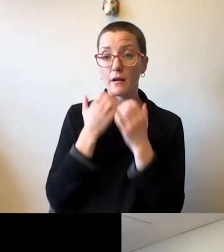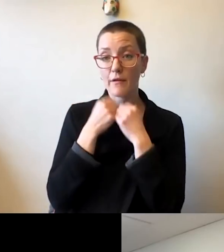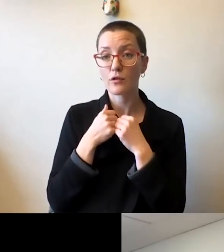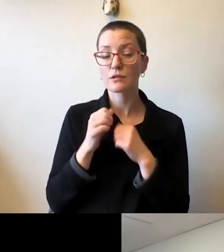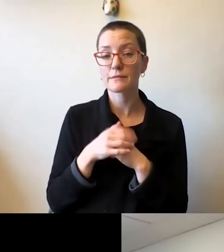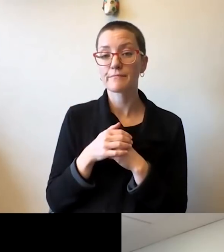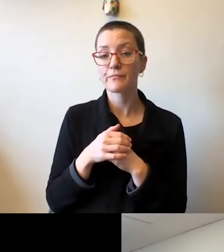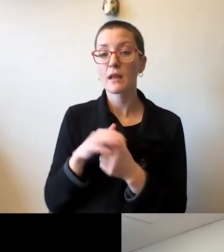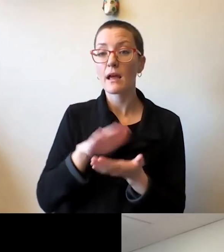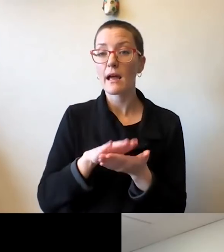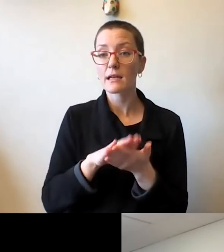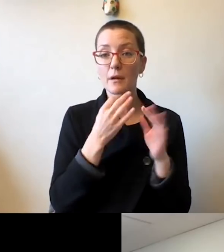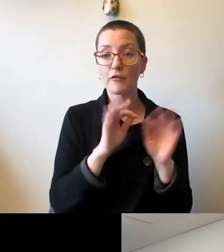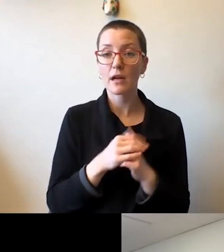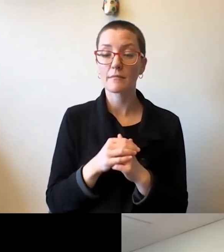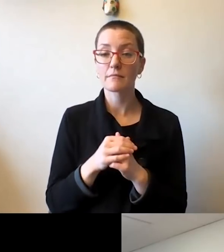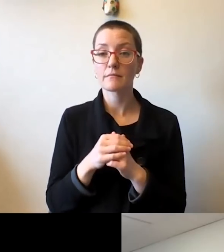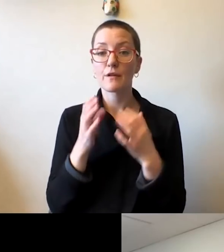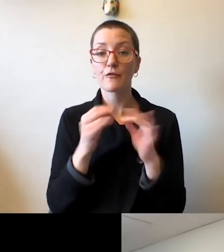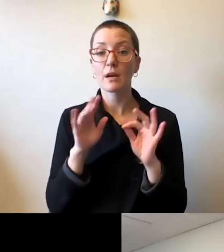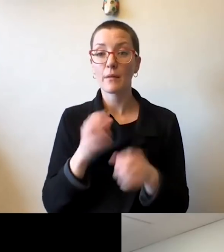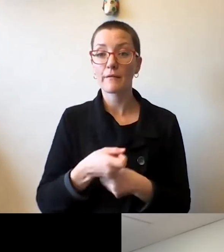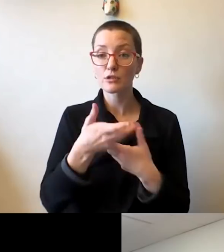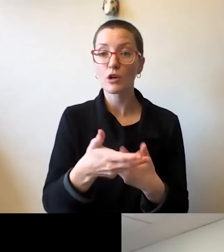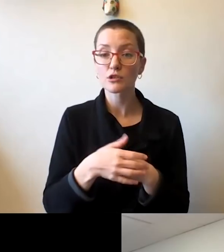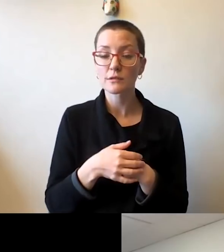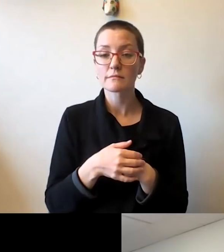of expressions are bedrock principles of this university